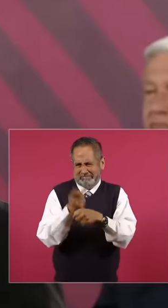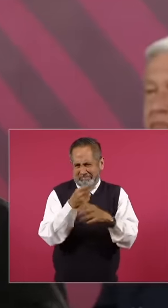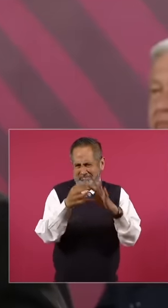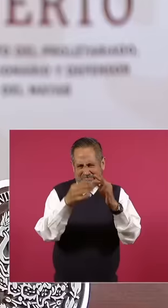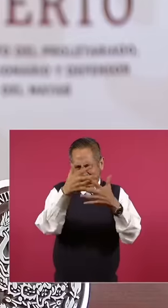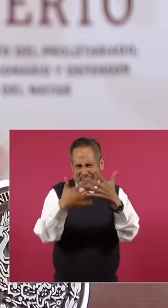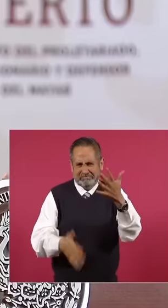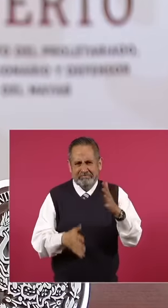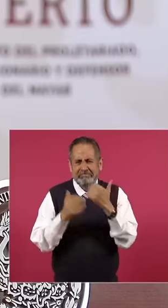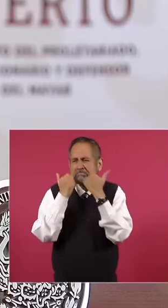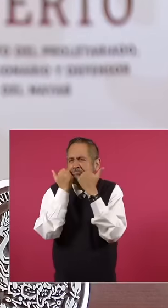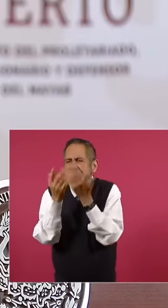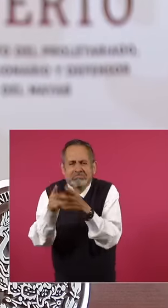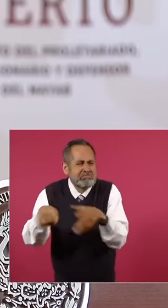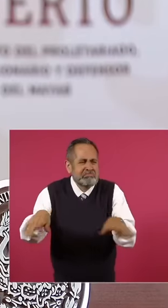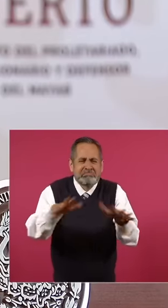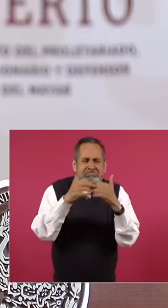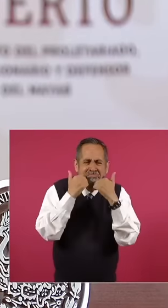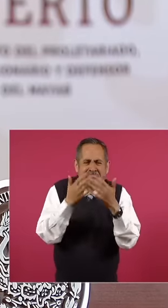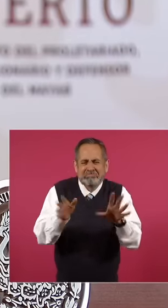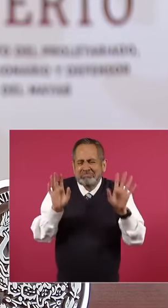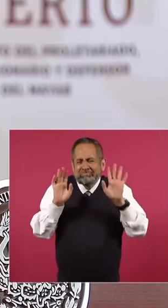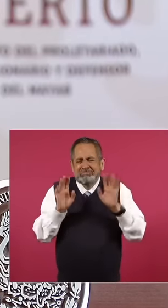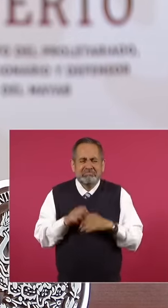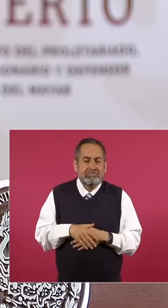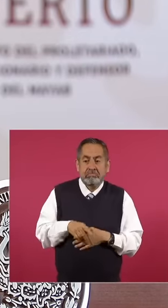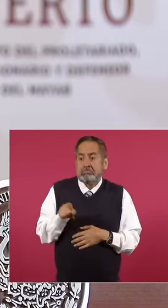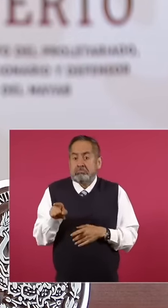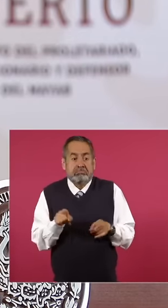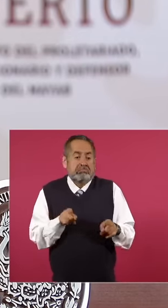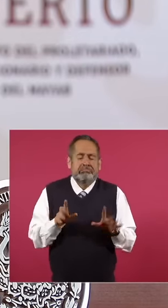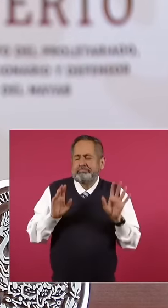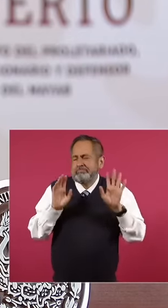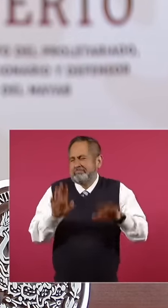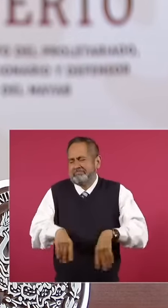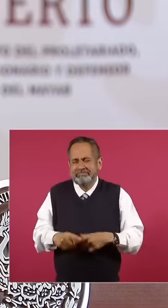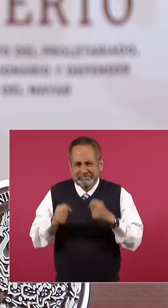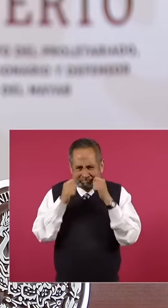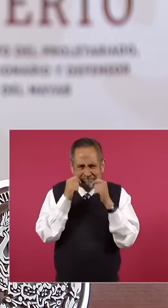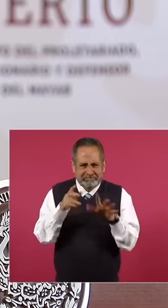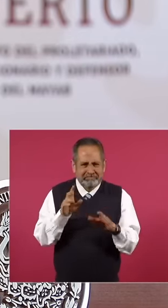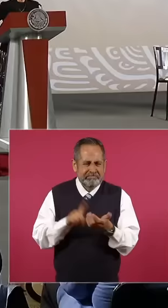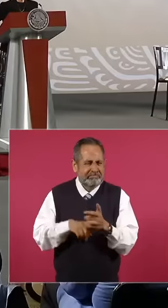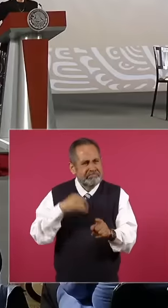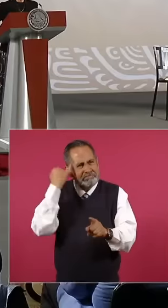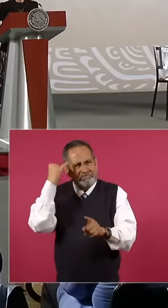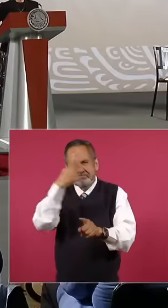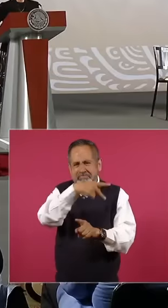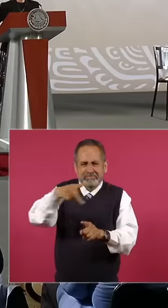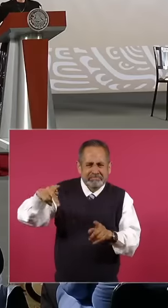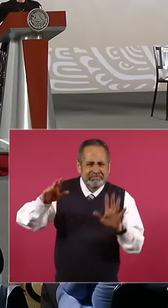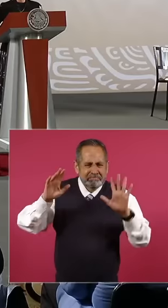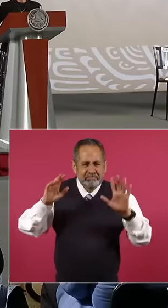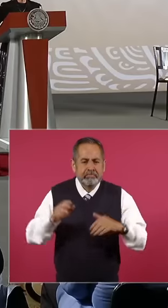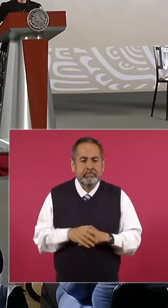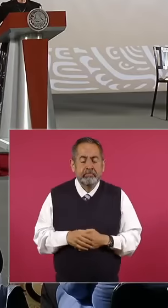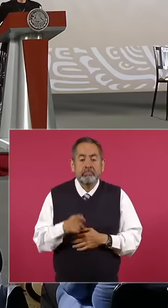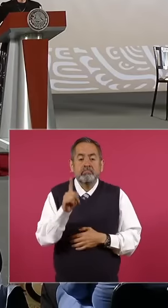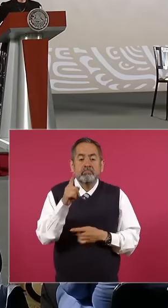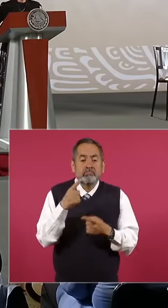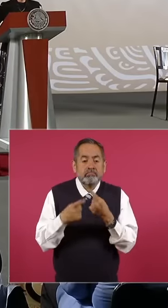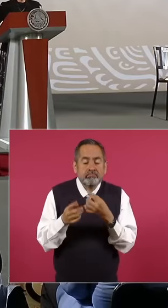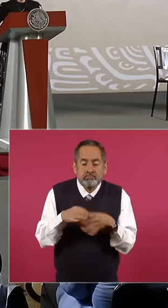for the person who says it, I'm not paying attention to your epithets, but the important thing is They are the acts and the